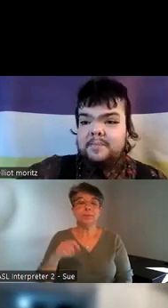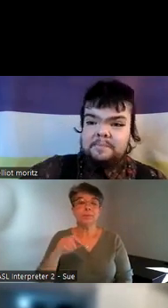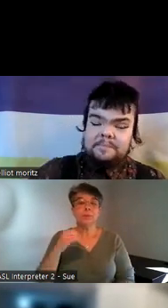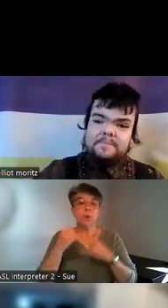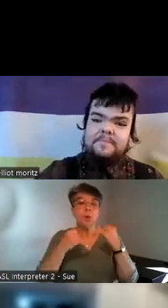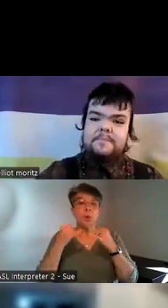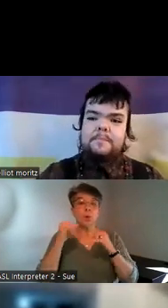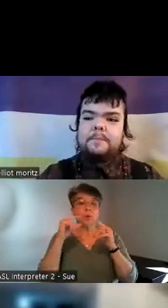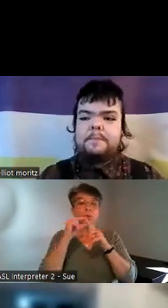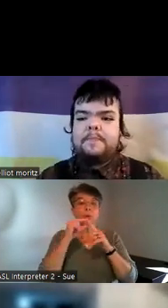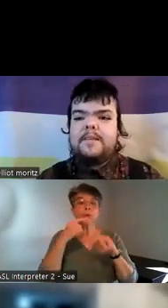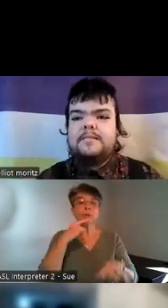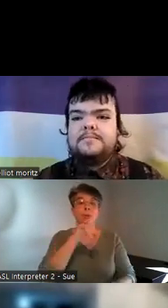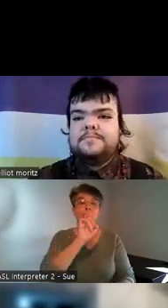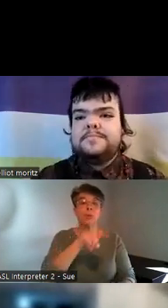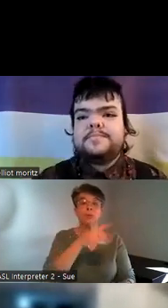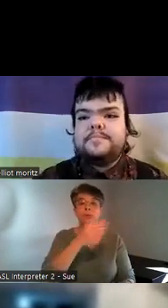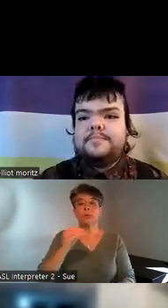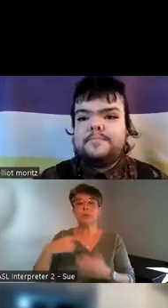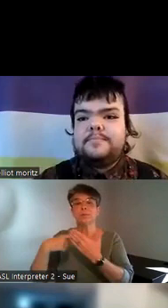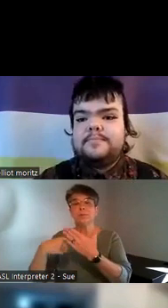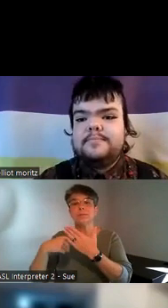time